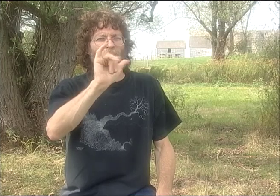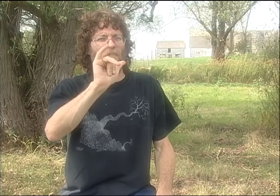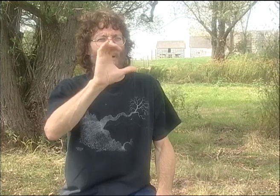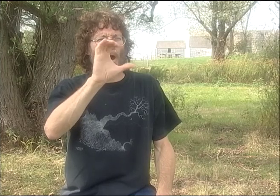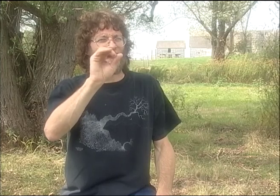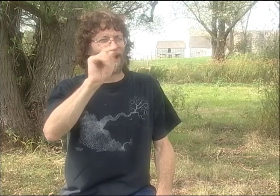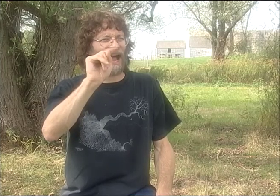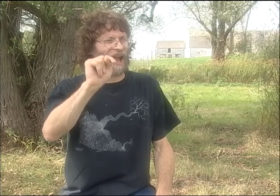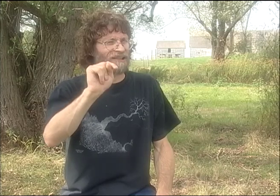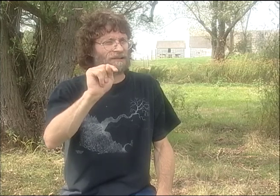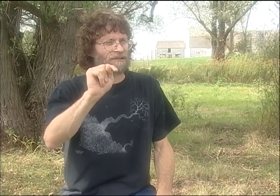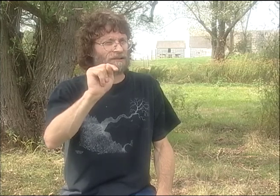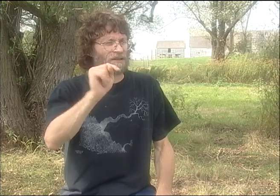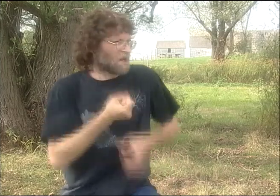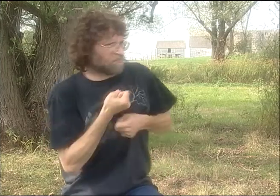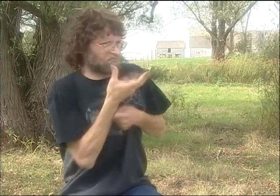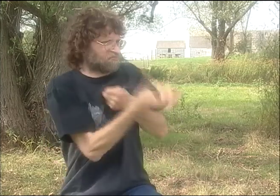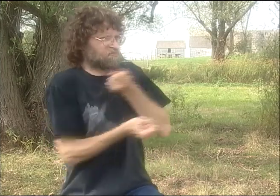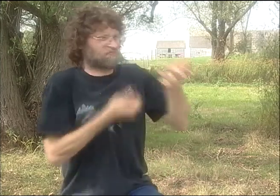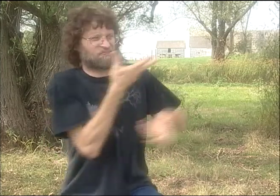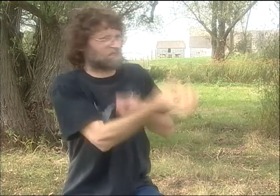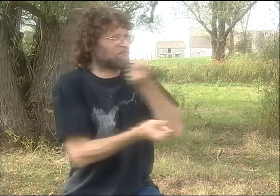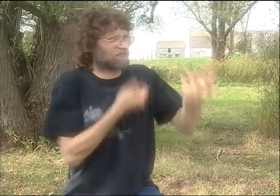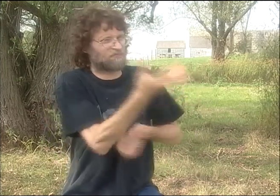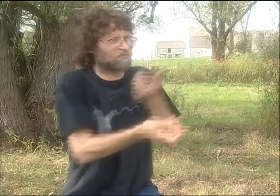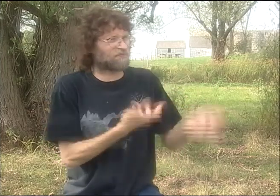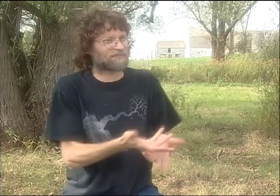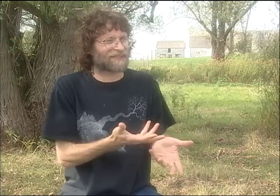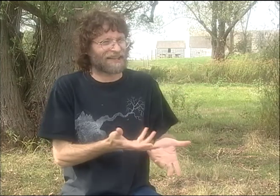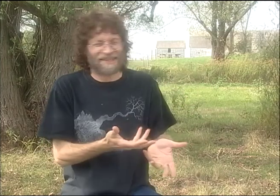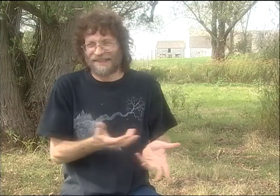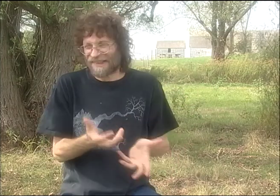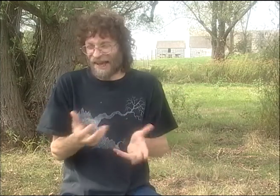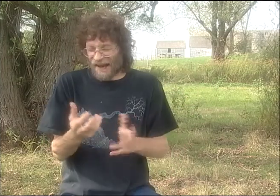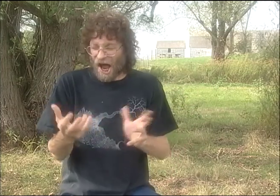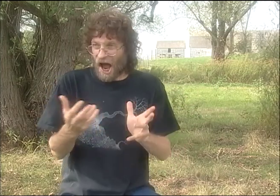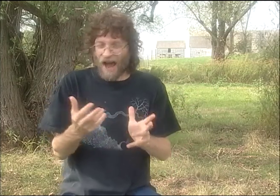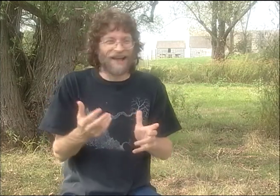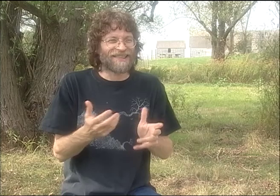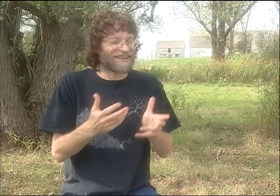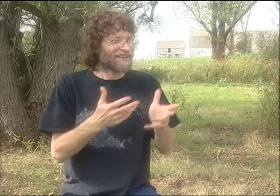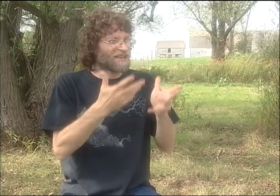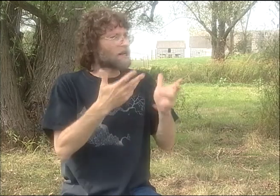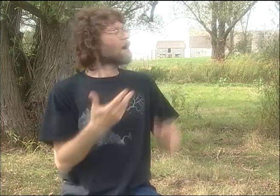AND SHE JUST SPONTANEOUSLY PERFORMED "VEAL BOYCOTT" FOR ME.